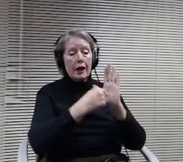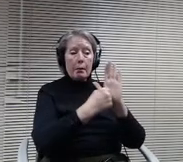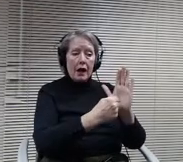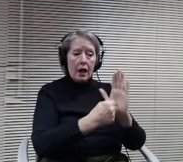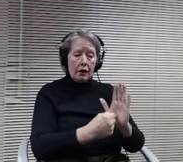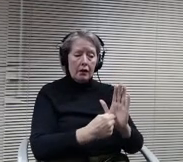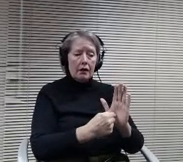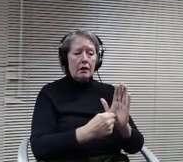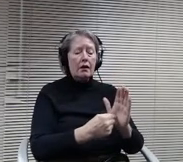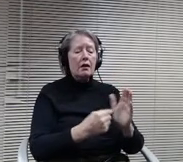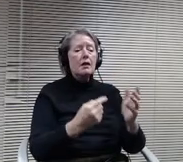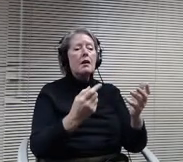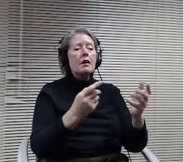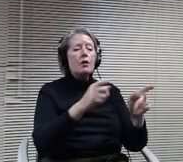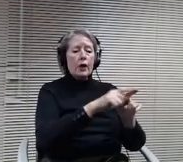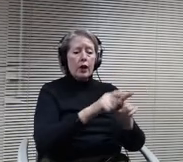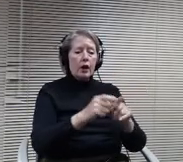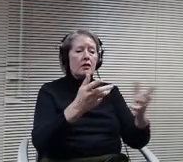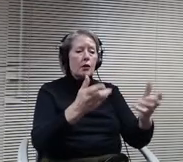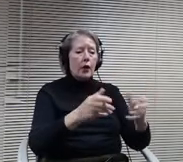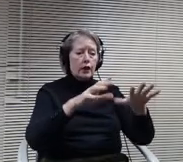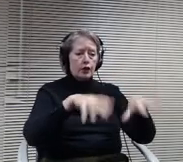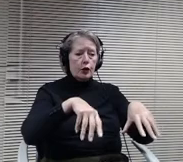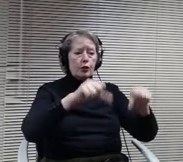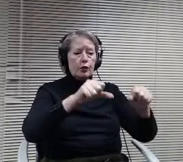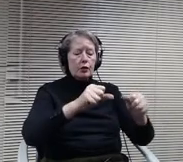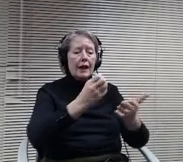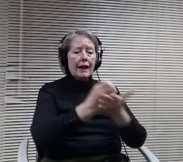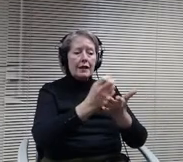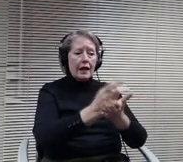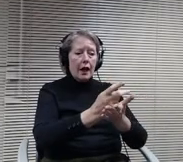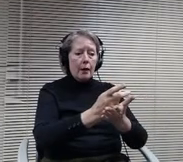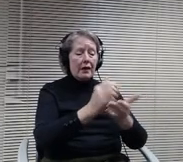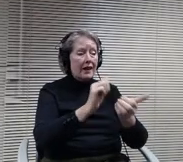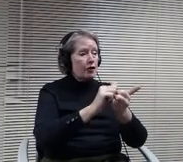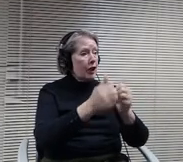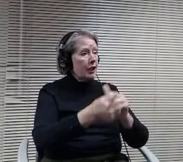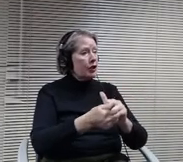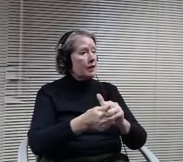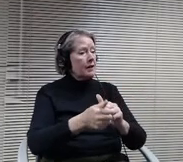changes so Andy can I have the grid up, please?